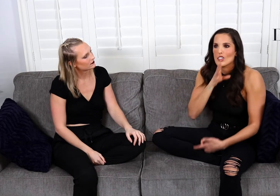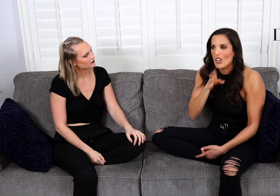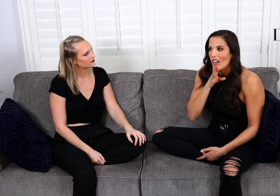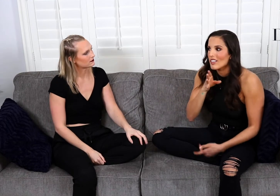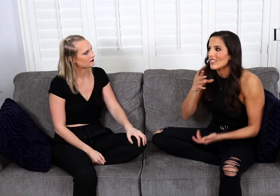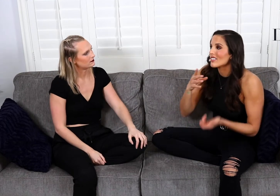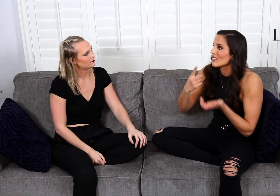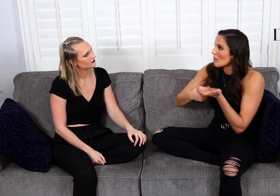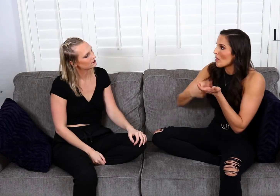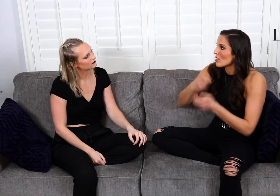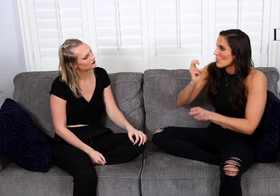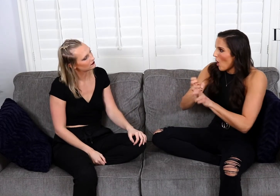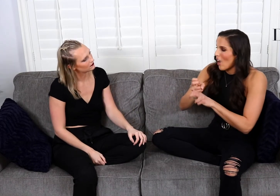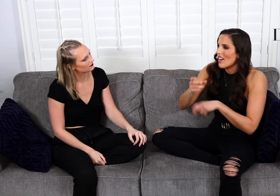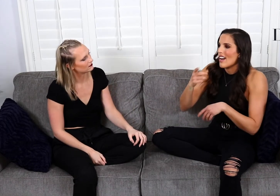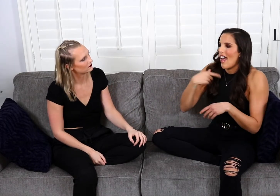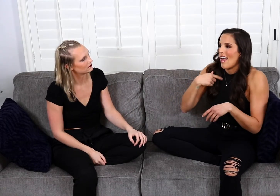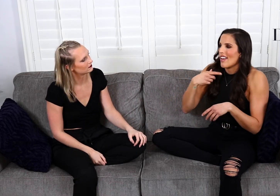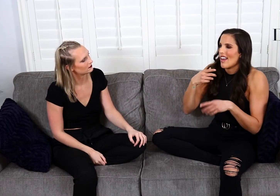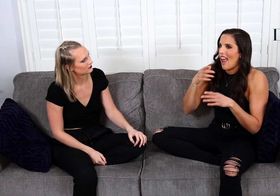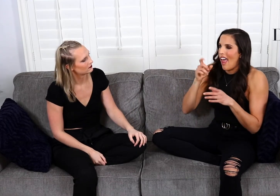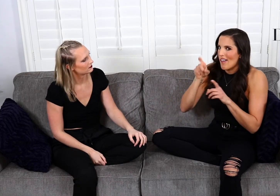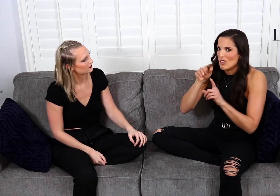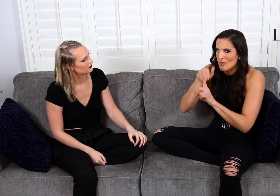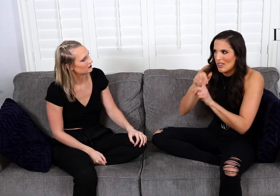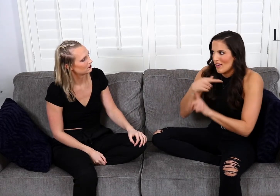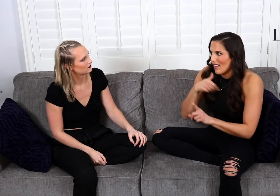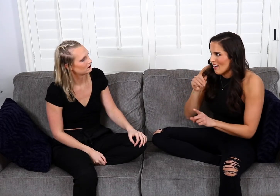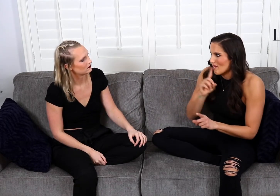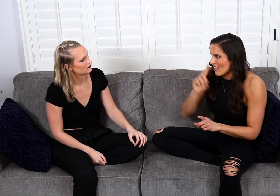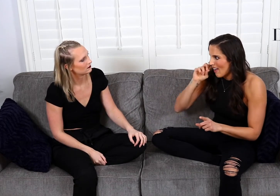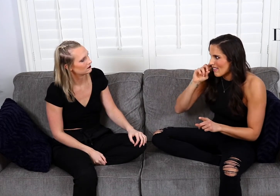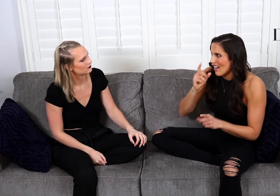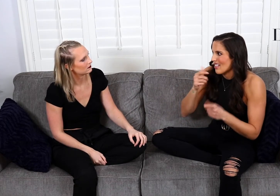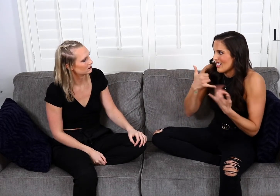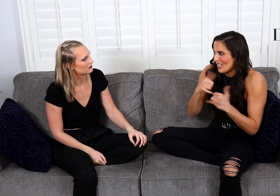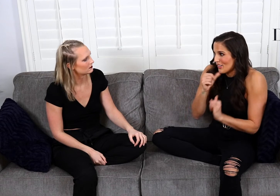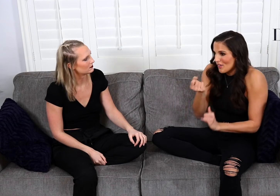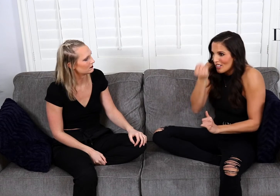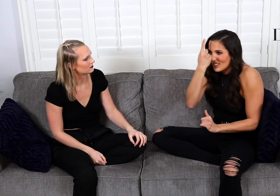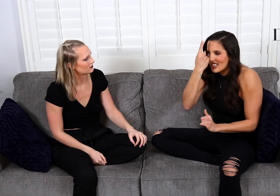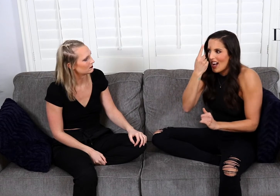I tend to talk and sometimes it's hard and I have to remind them that I am Deaf and I still